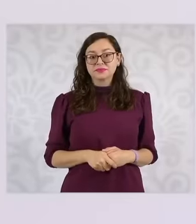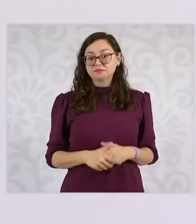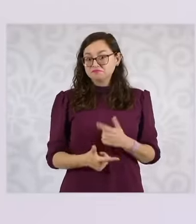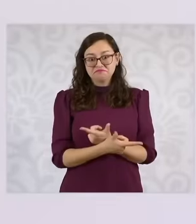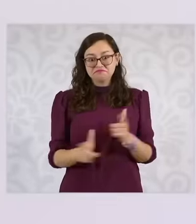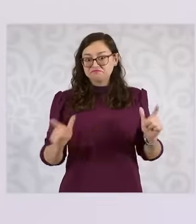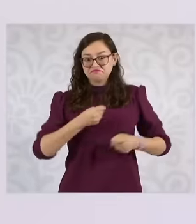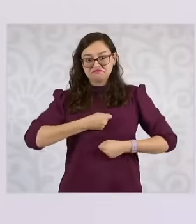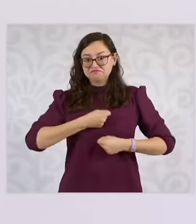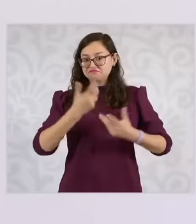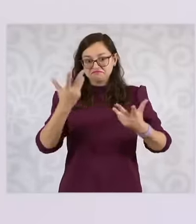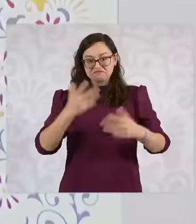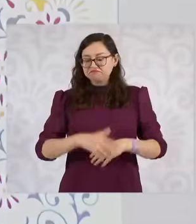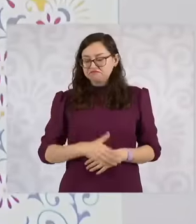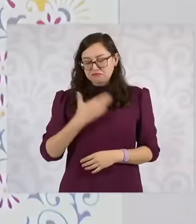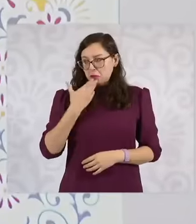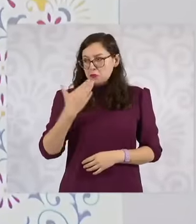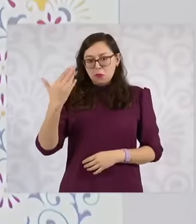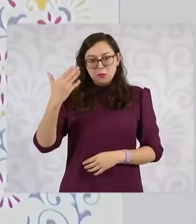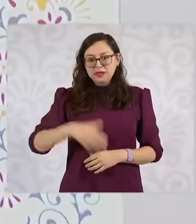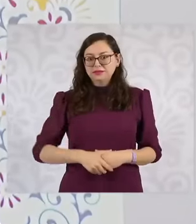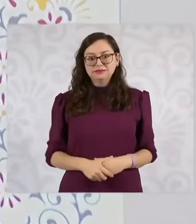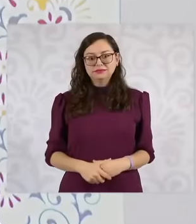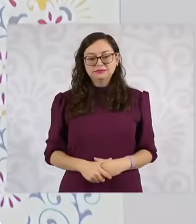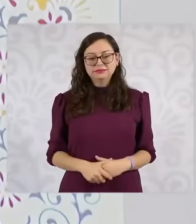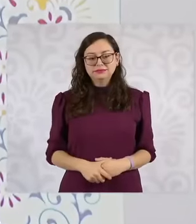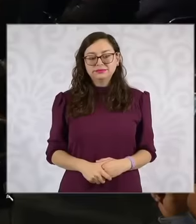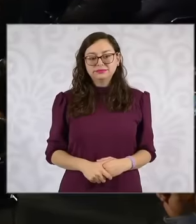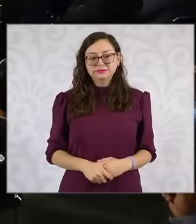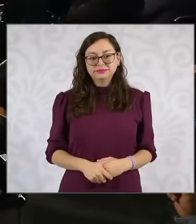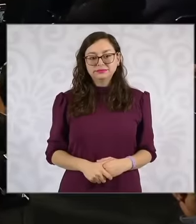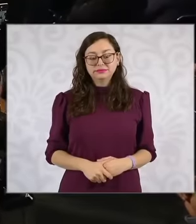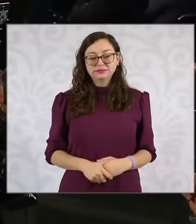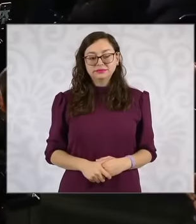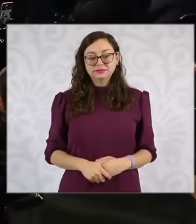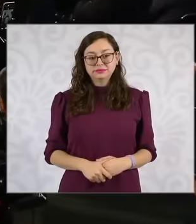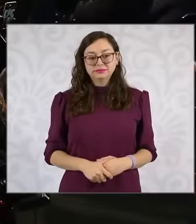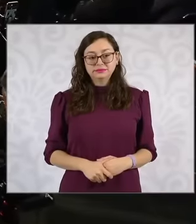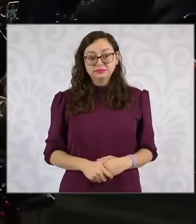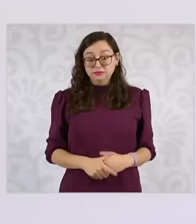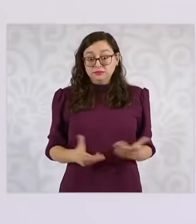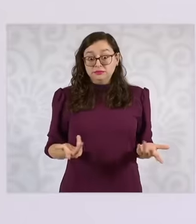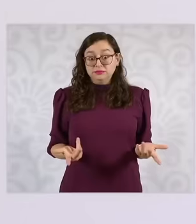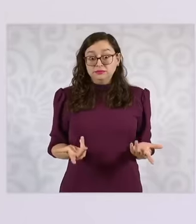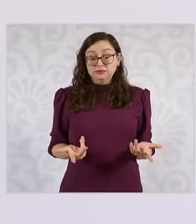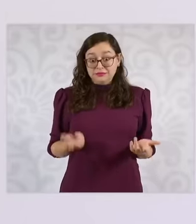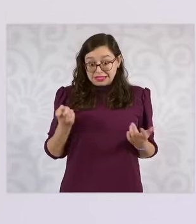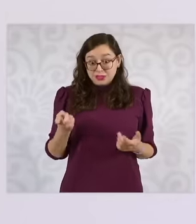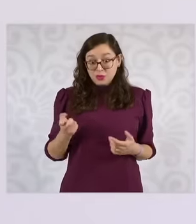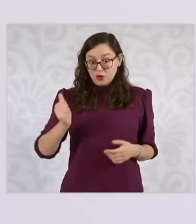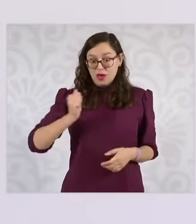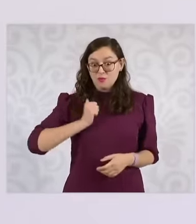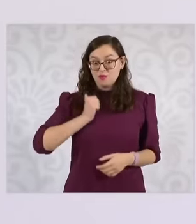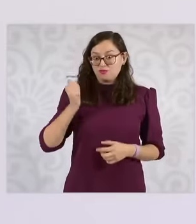expression It would be very good if they explained to the people of Mexico, not the president to the people of